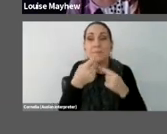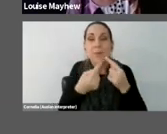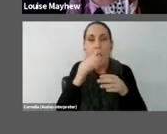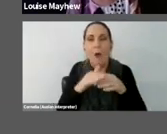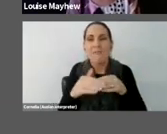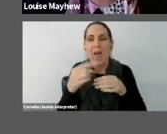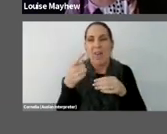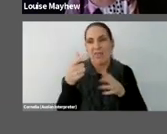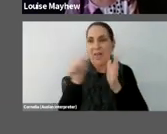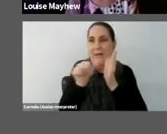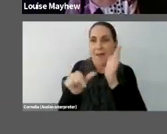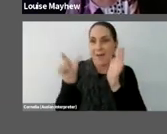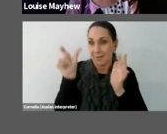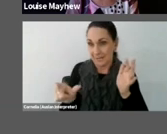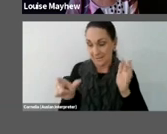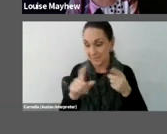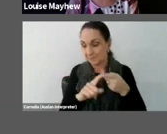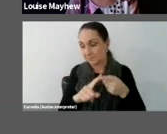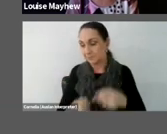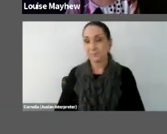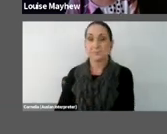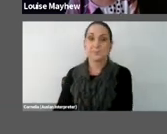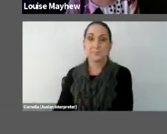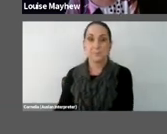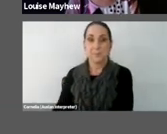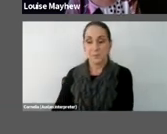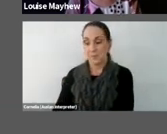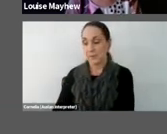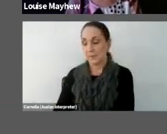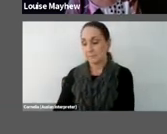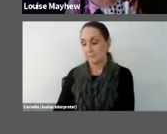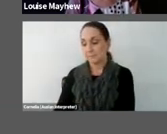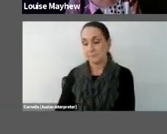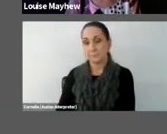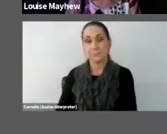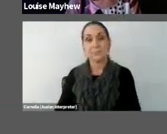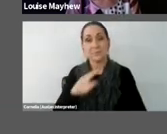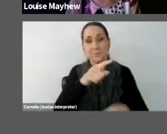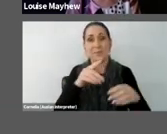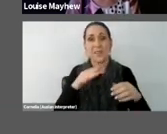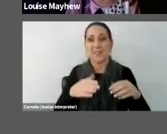So in the top left we have an artwork that's credited to